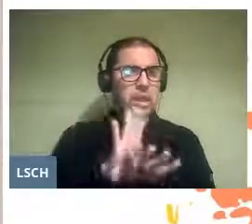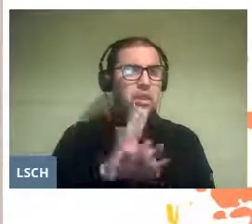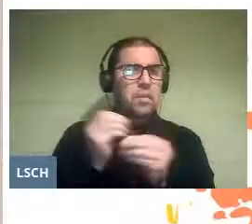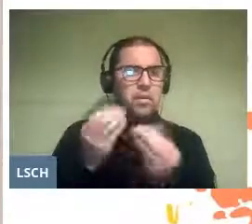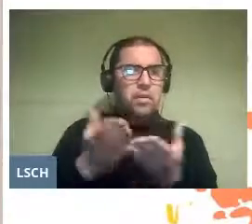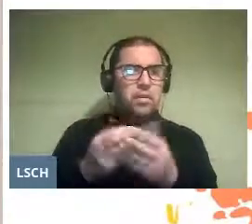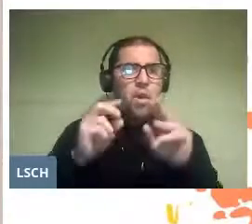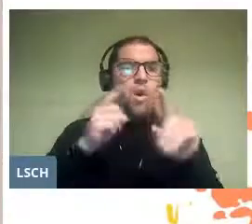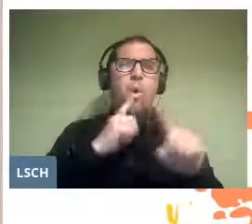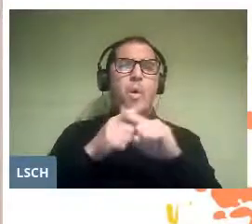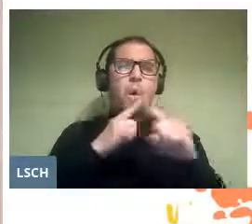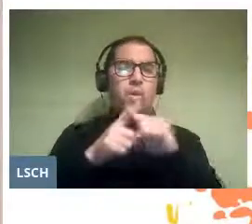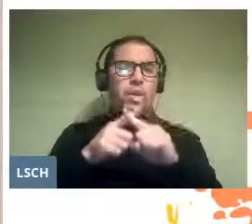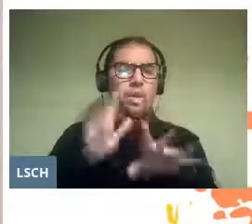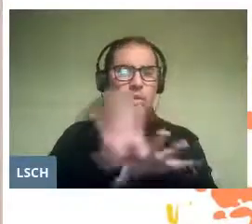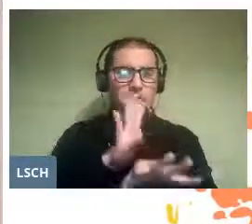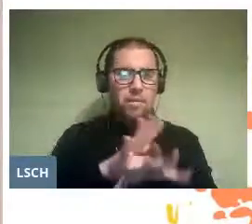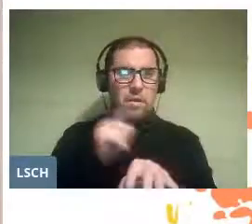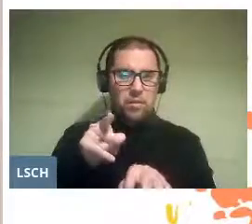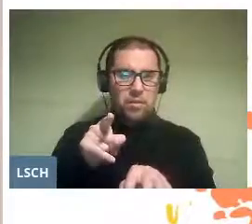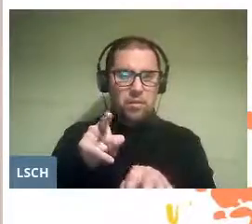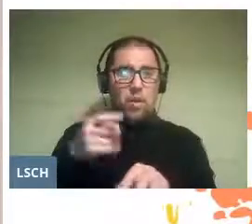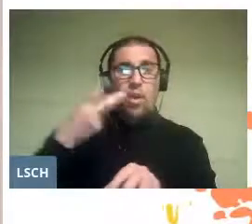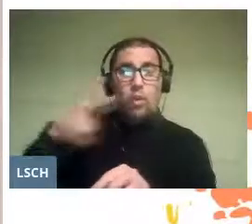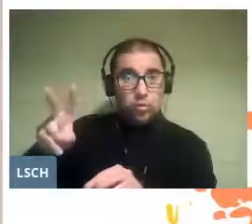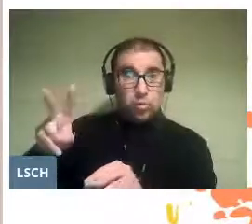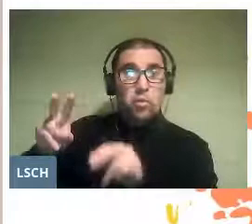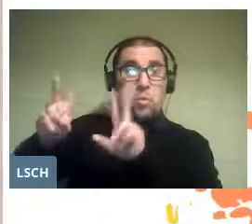text that has its own line of development,